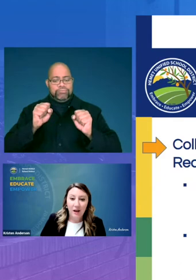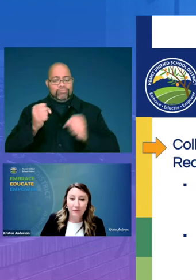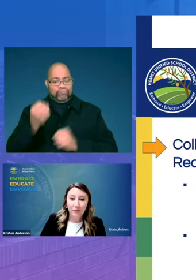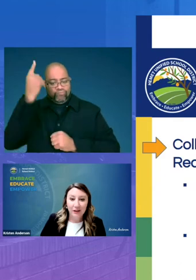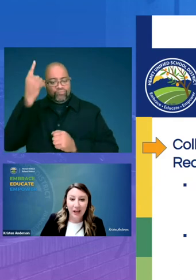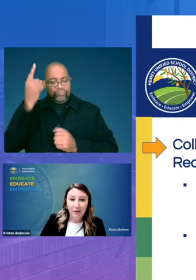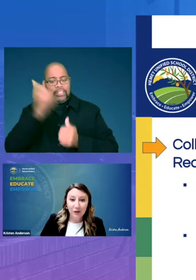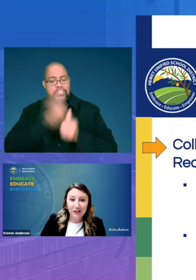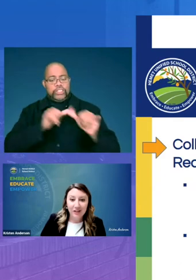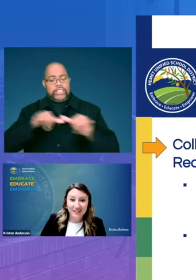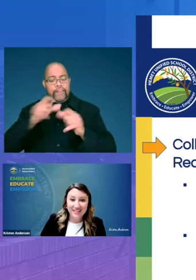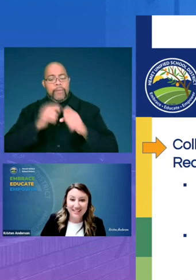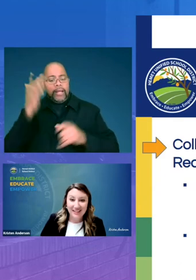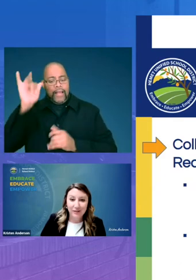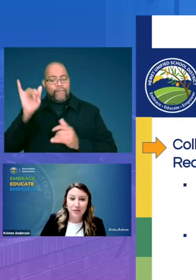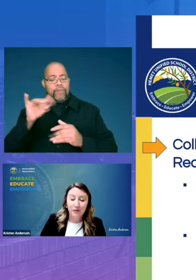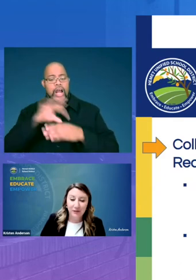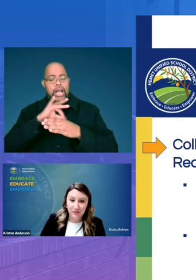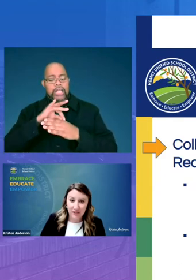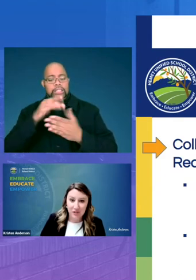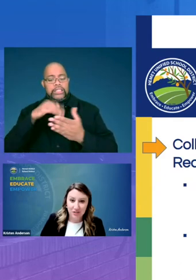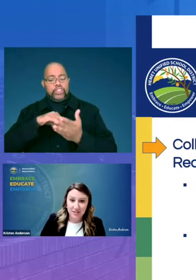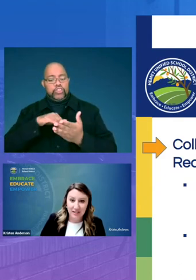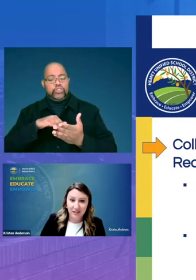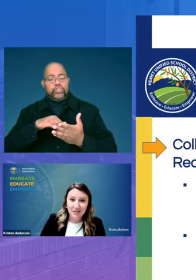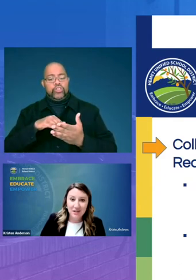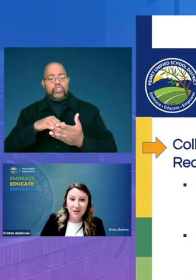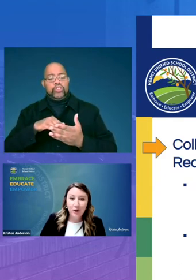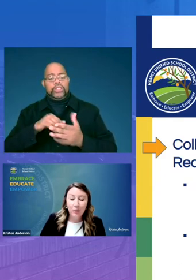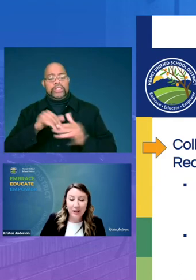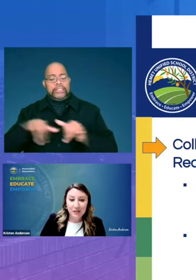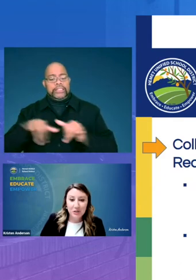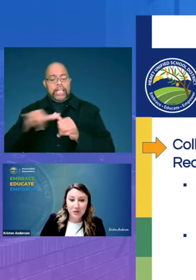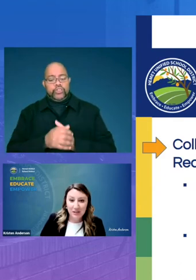from our california content standards for foundational skills we administer these